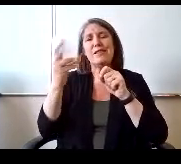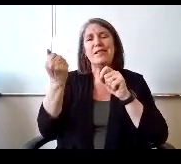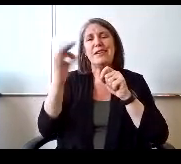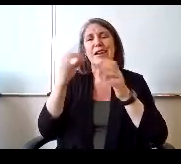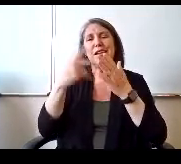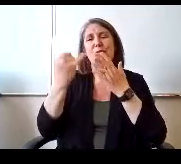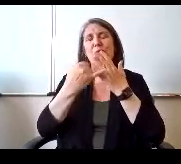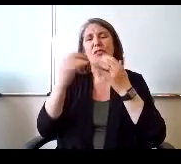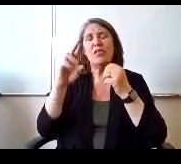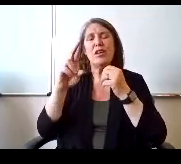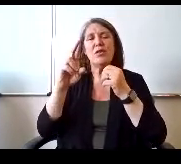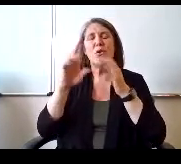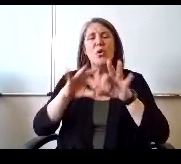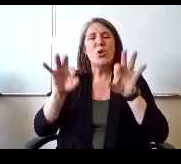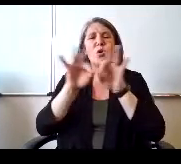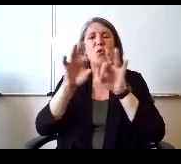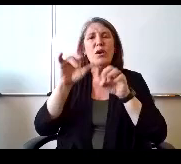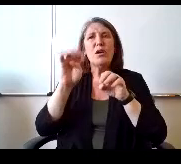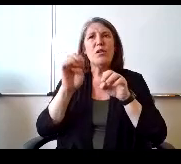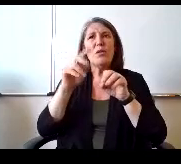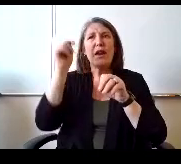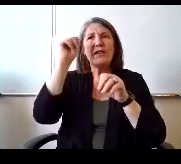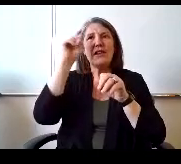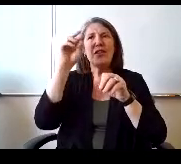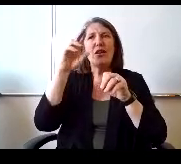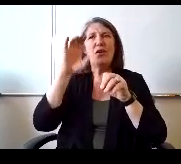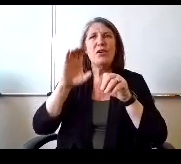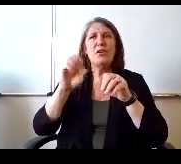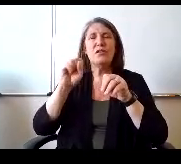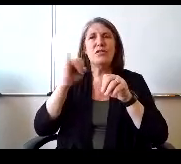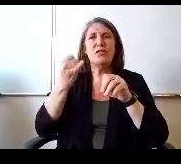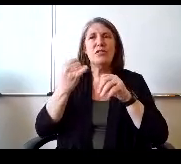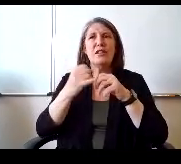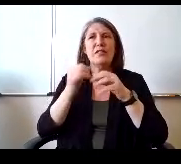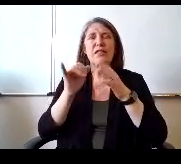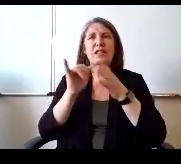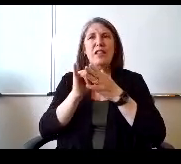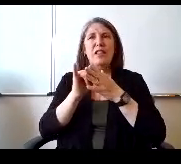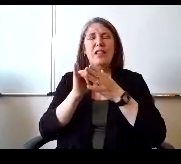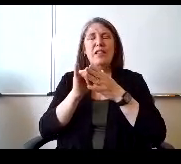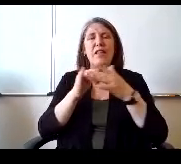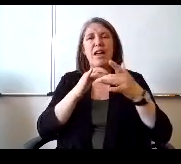critical race theory or social justice. Confirmed, concerned with